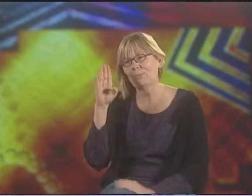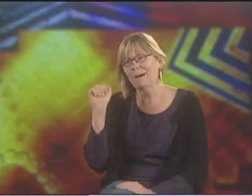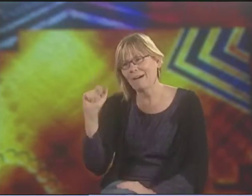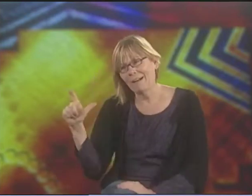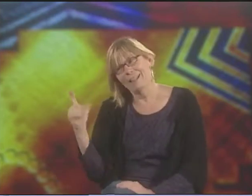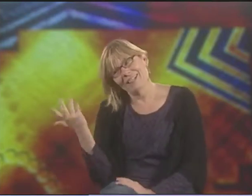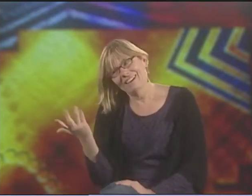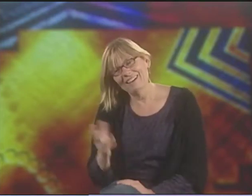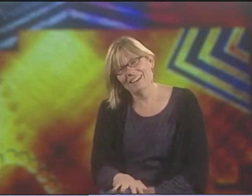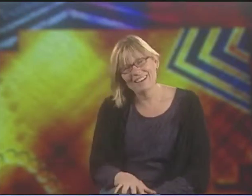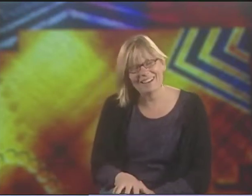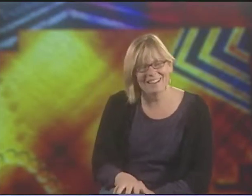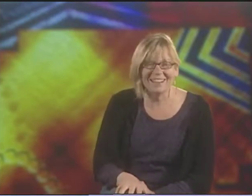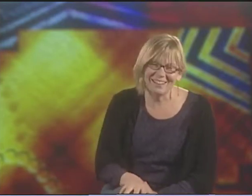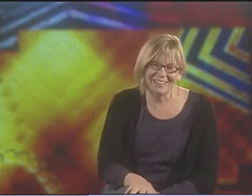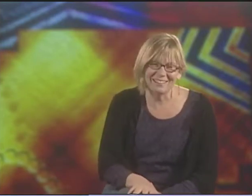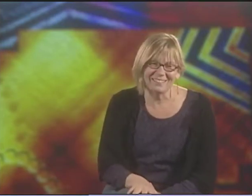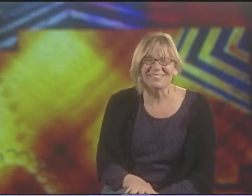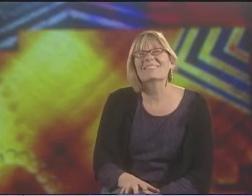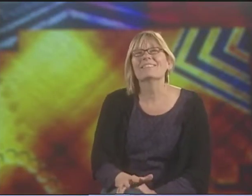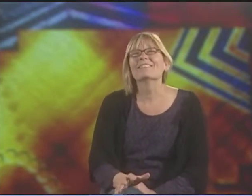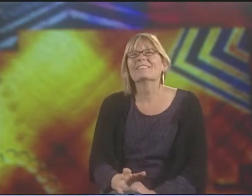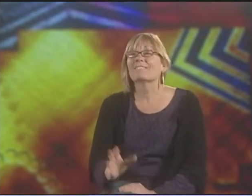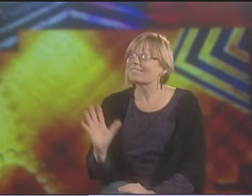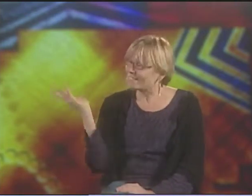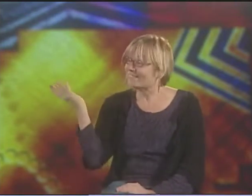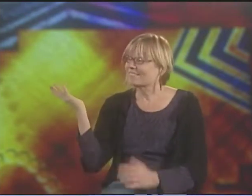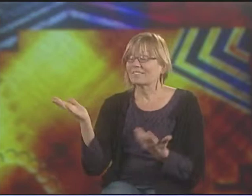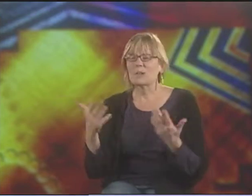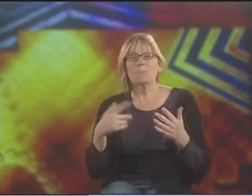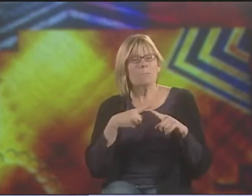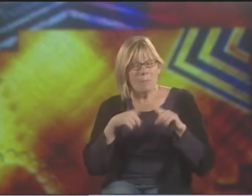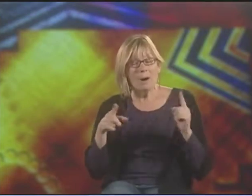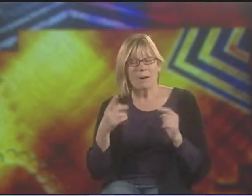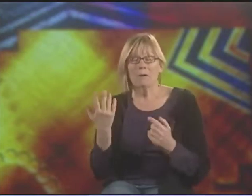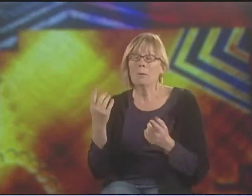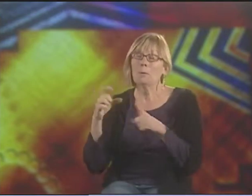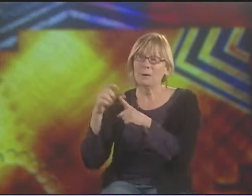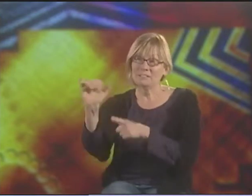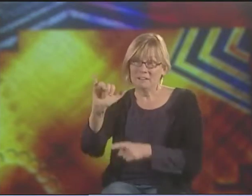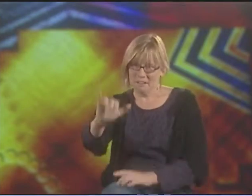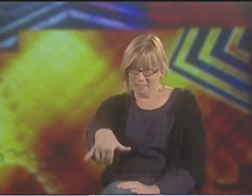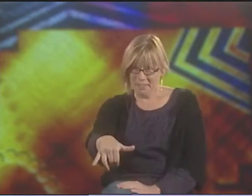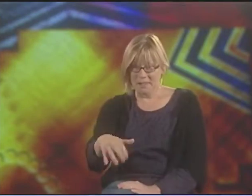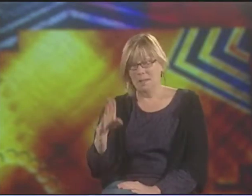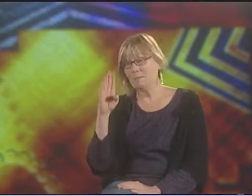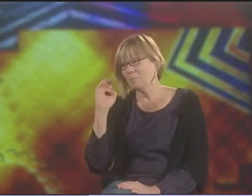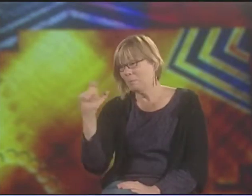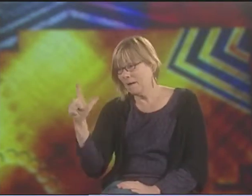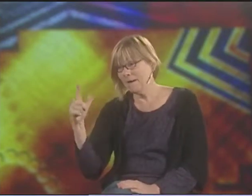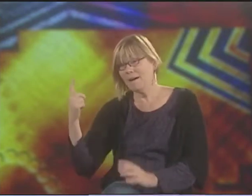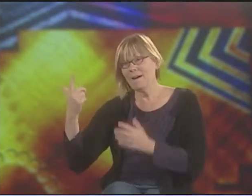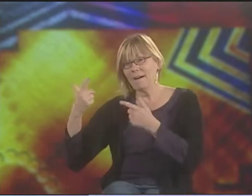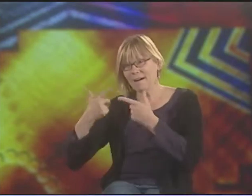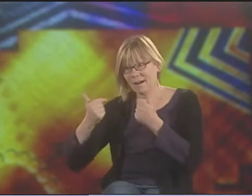IT'S NOT A NICE WORD. BUT SHE'S GONNA USE IT ANYWAY. THIS IS BULLSHIT. SO WORDS LIKE THAT.